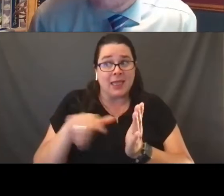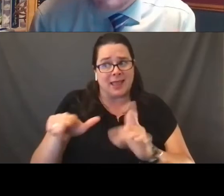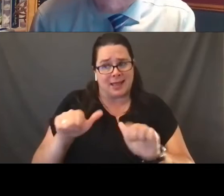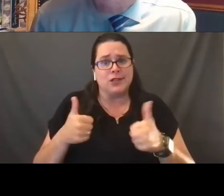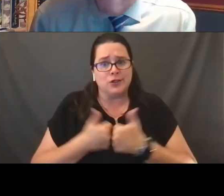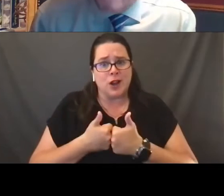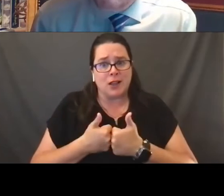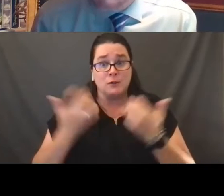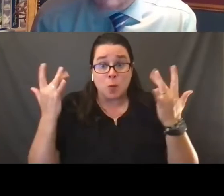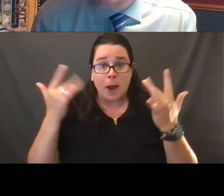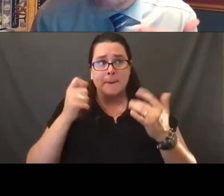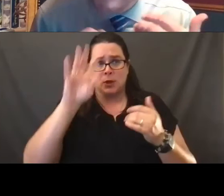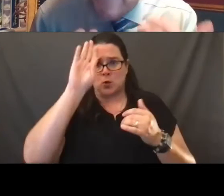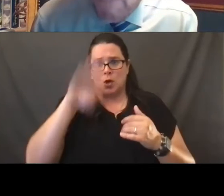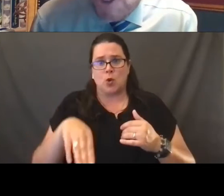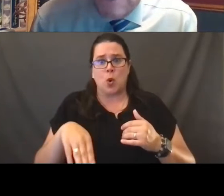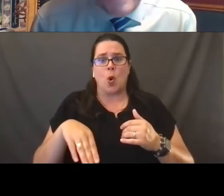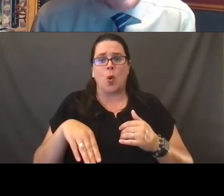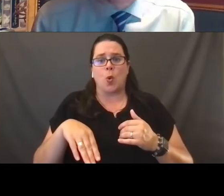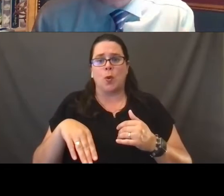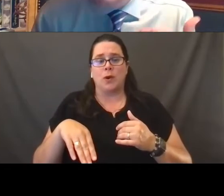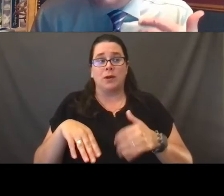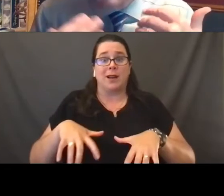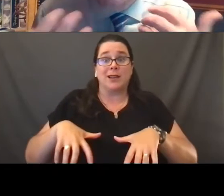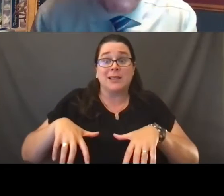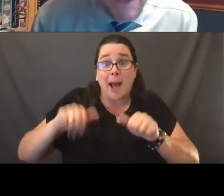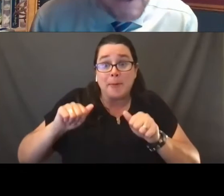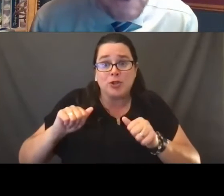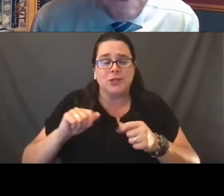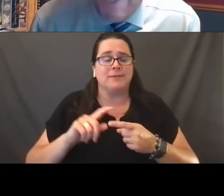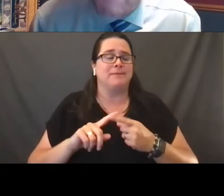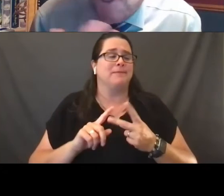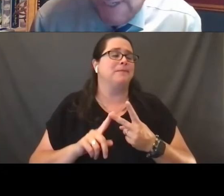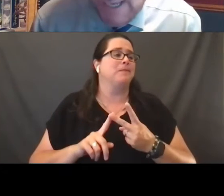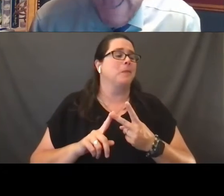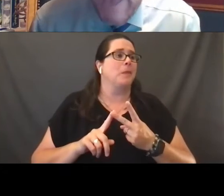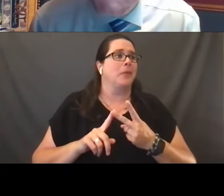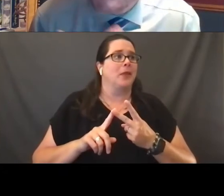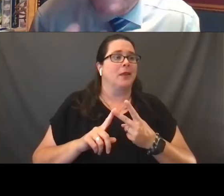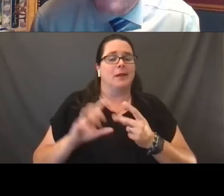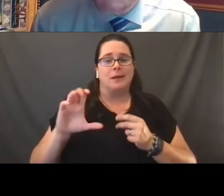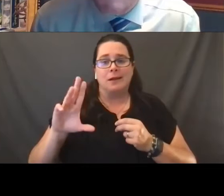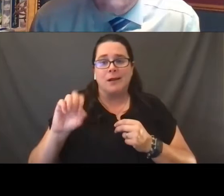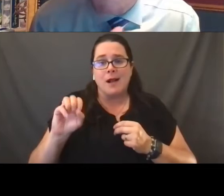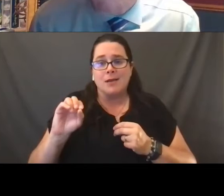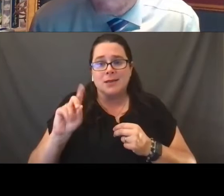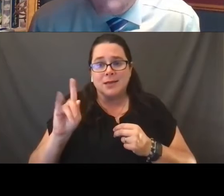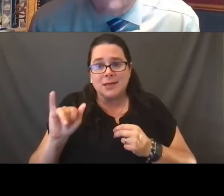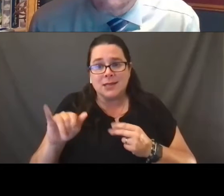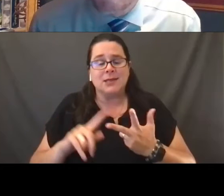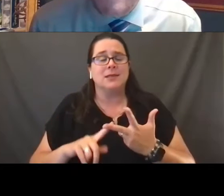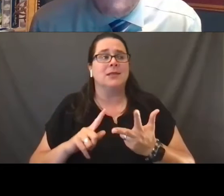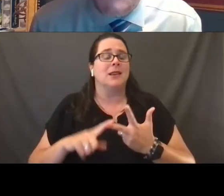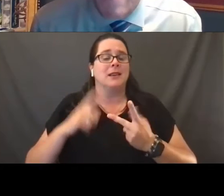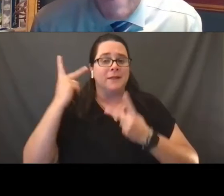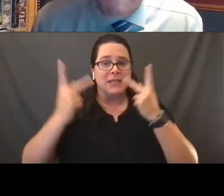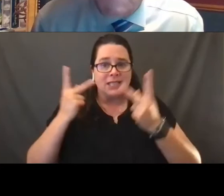because we know well then it comes to adoption and custody and visitation rights, all those kinds of things,